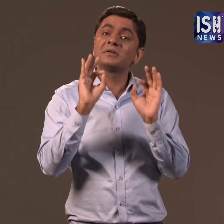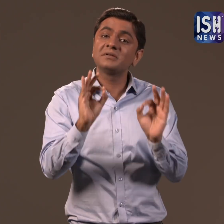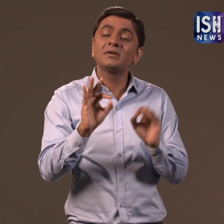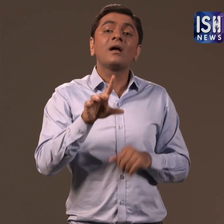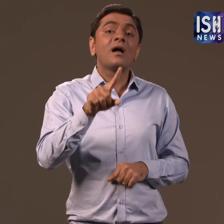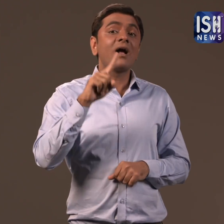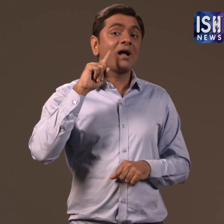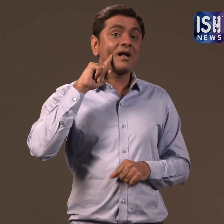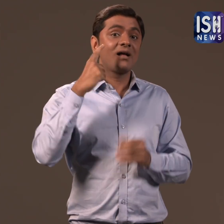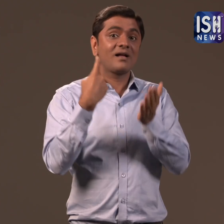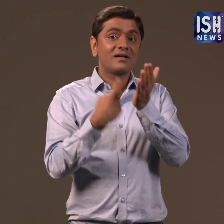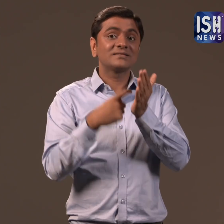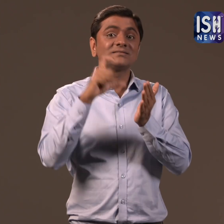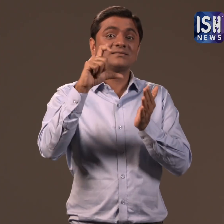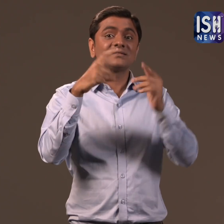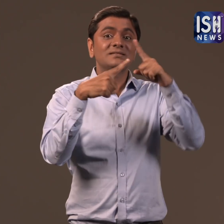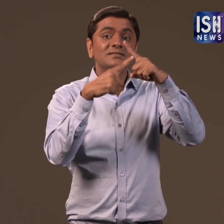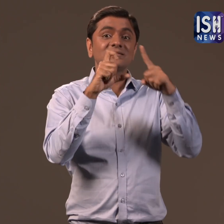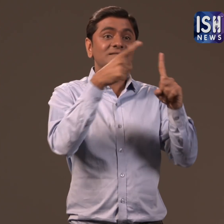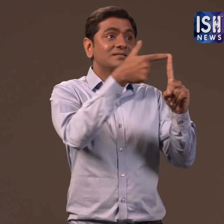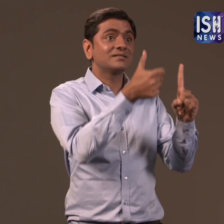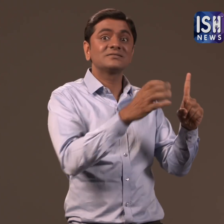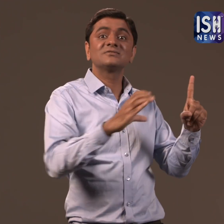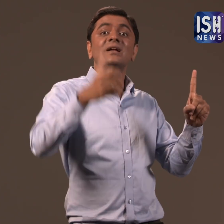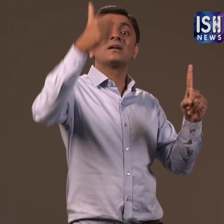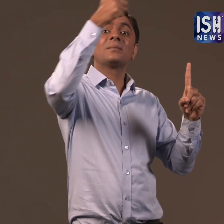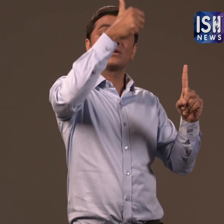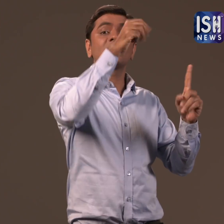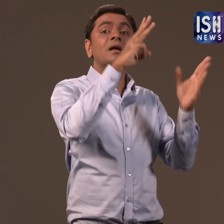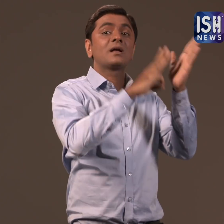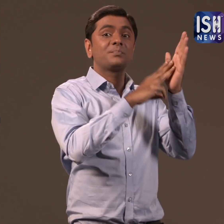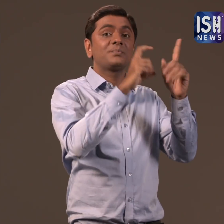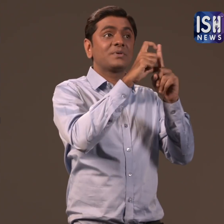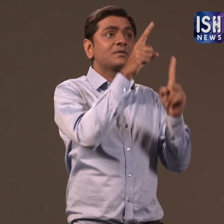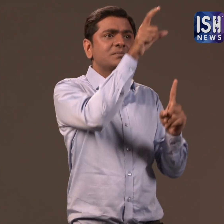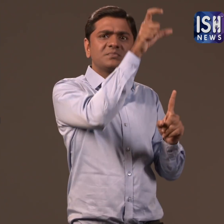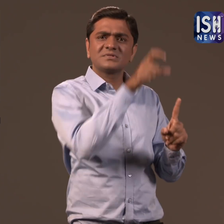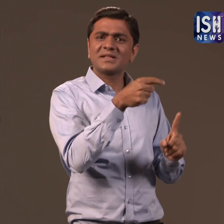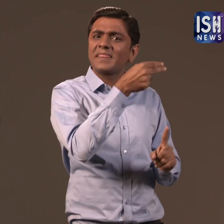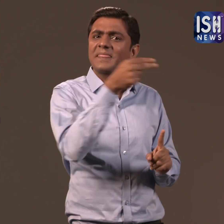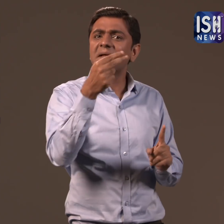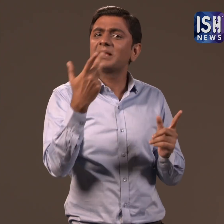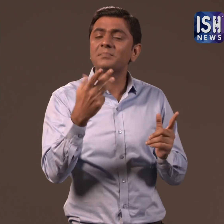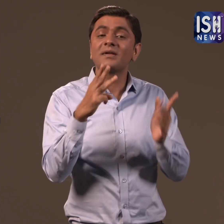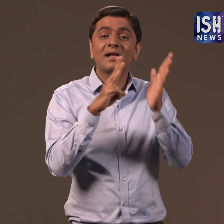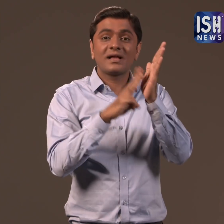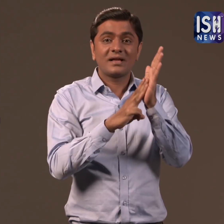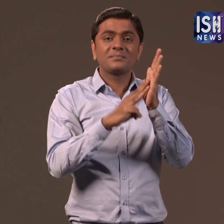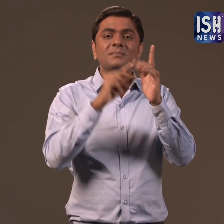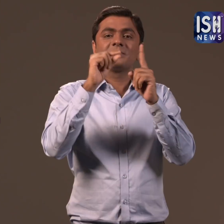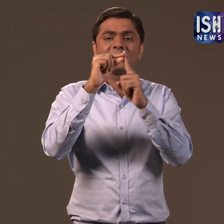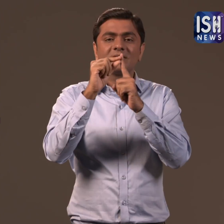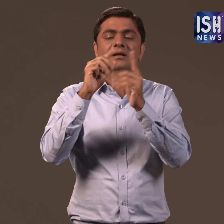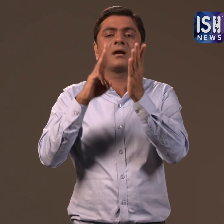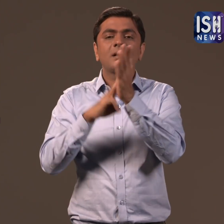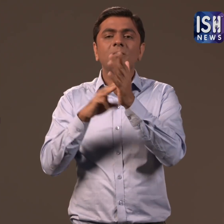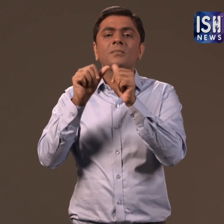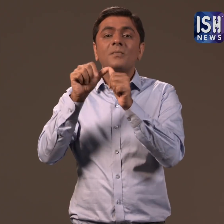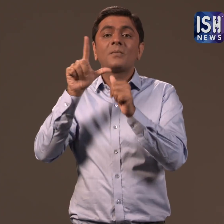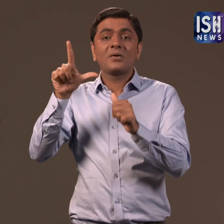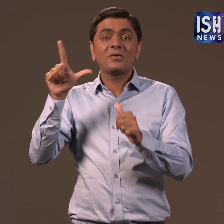IRCTC Chairman and MD M P Mall,